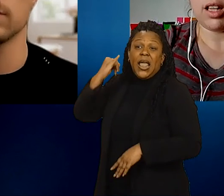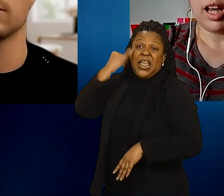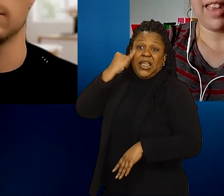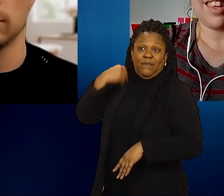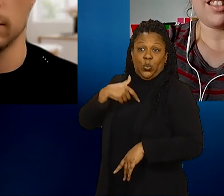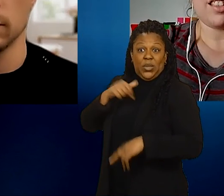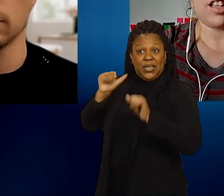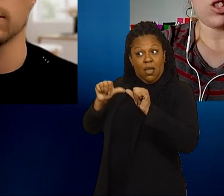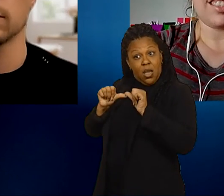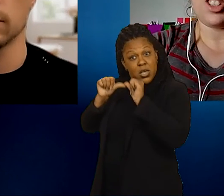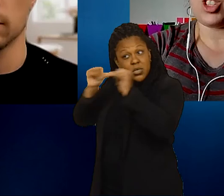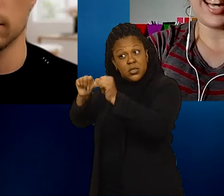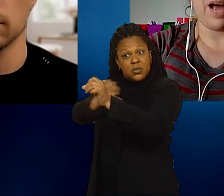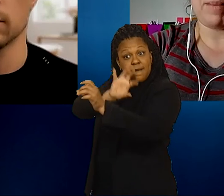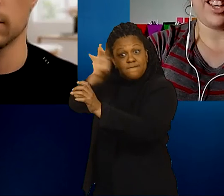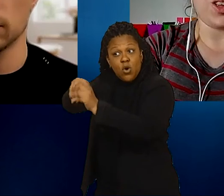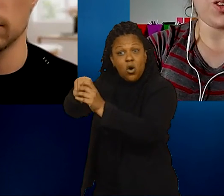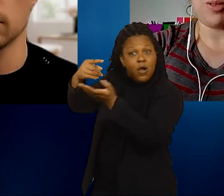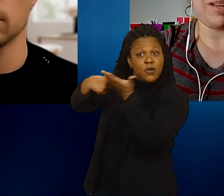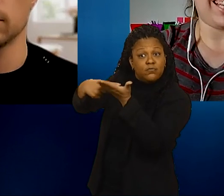I think these discussions should not be closed meeting